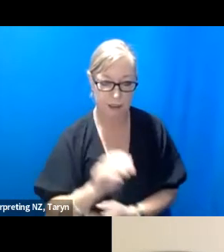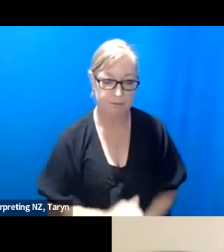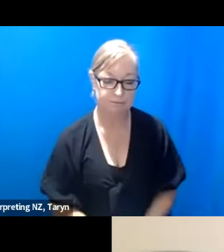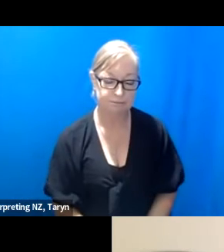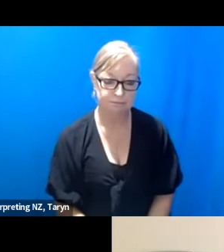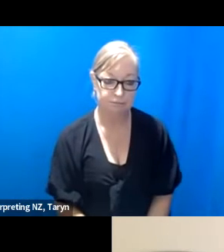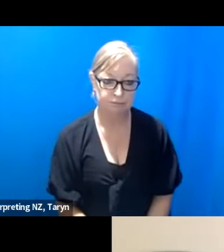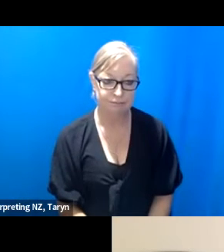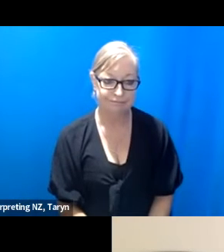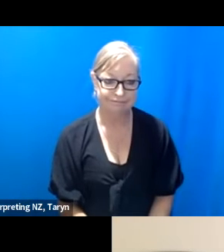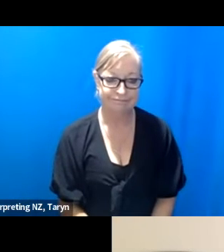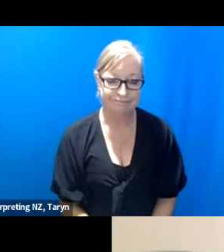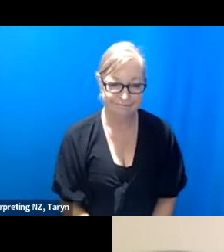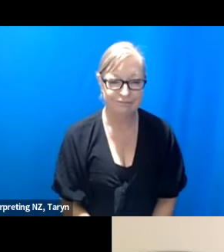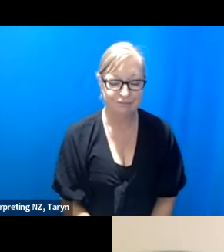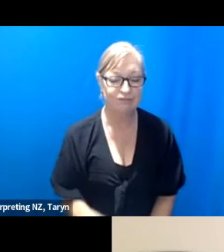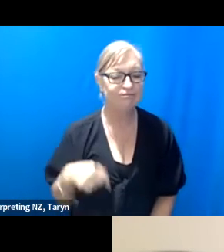Yeah, we have a lot more plans to continue working together.